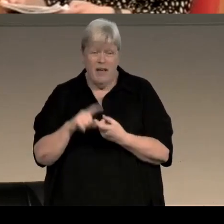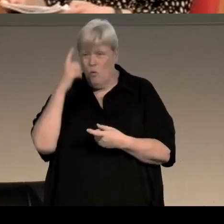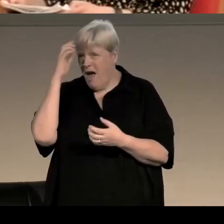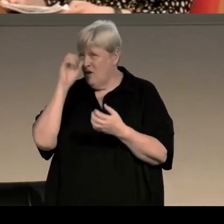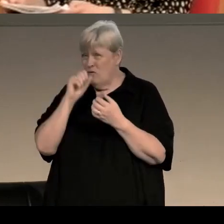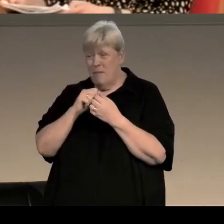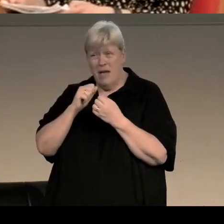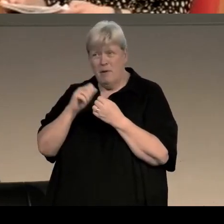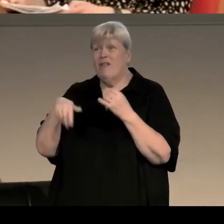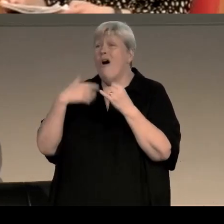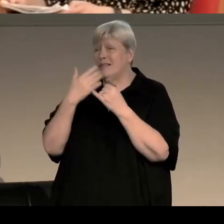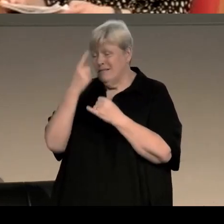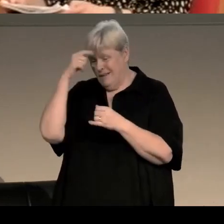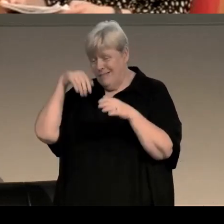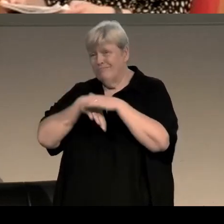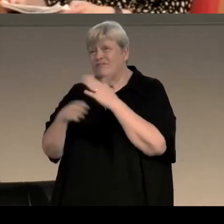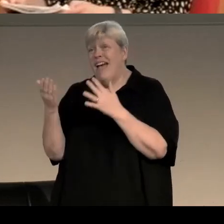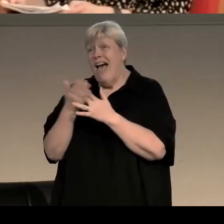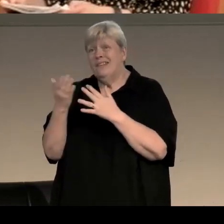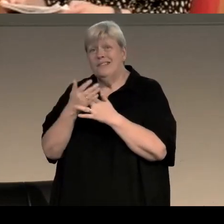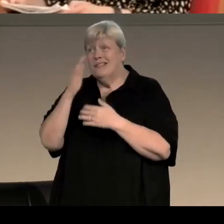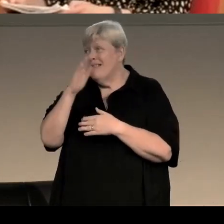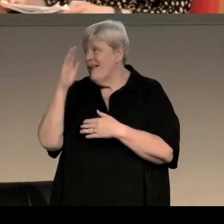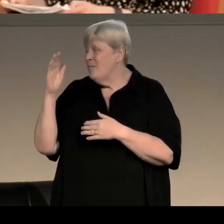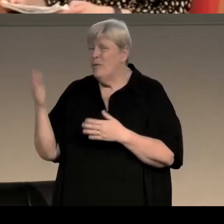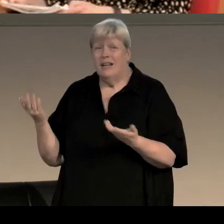until I could actually get into the library, which opened up again last summer